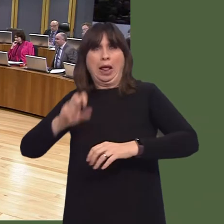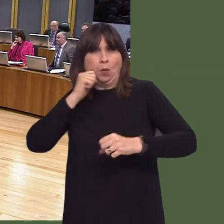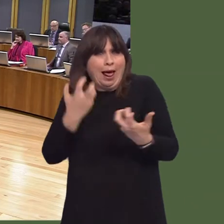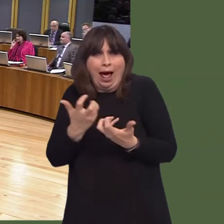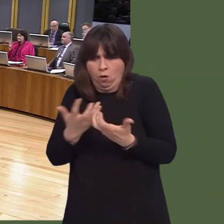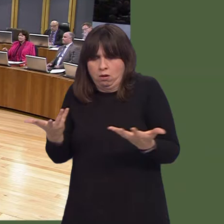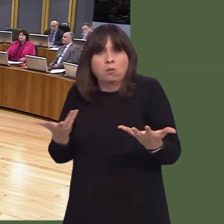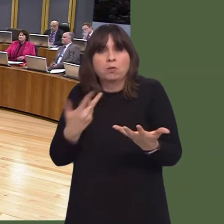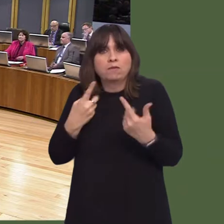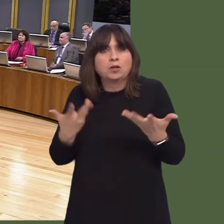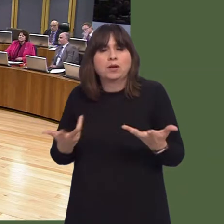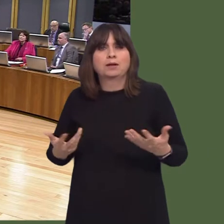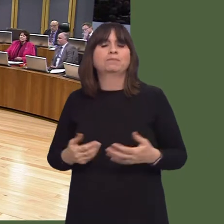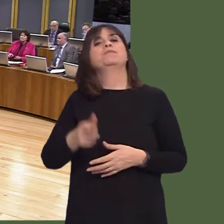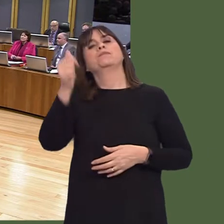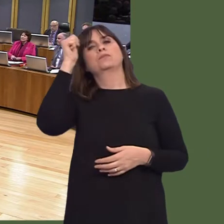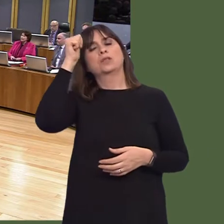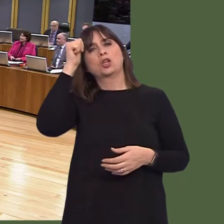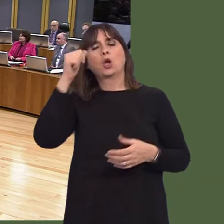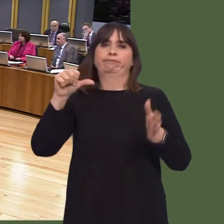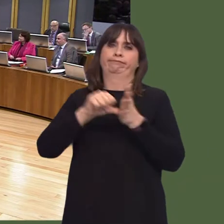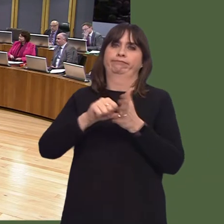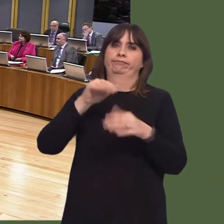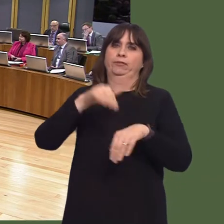69,000 members here, but 561,000 in Northern Ireland alone.